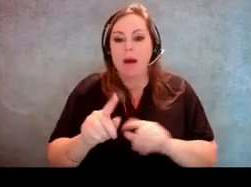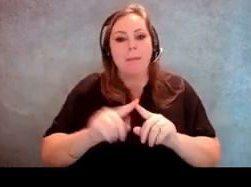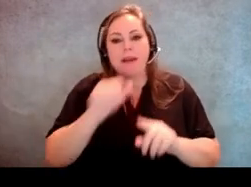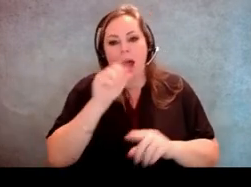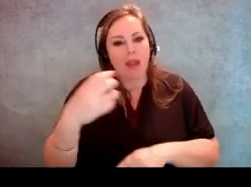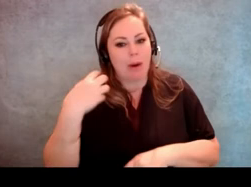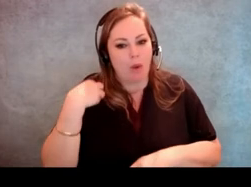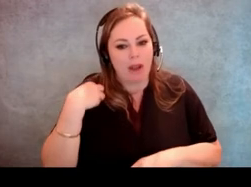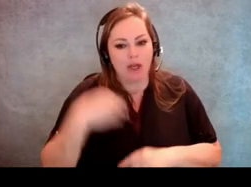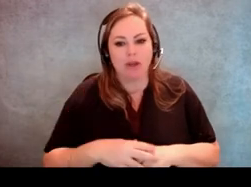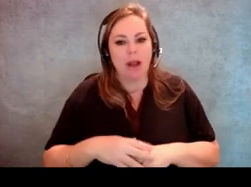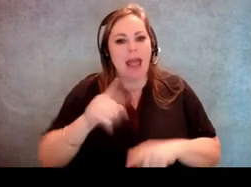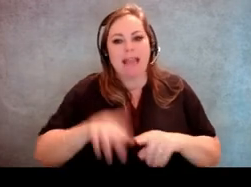their employer or union representative,